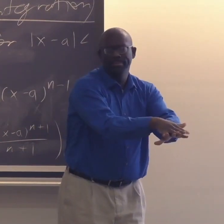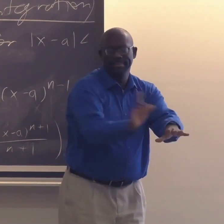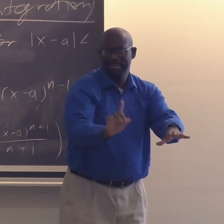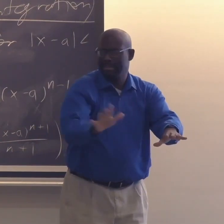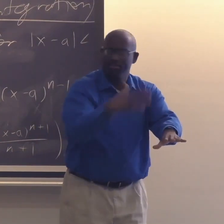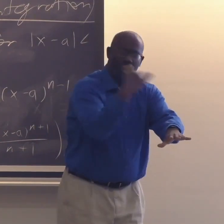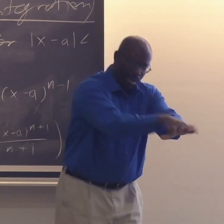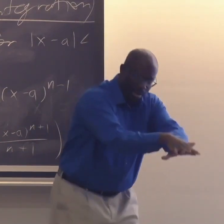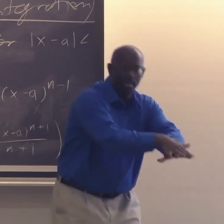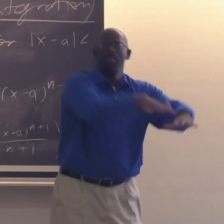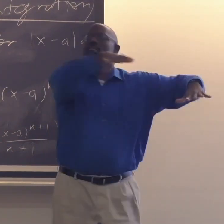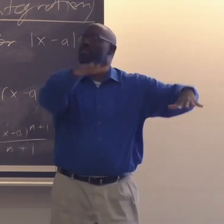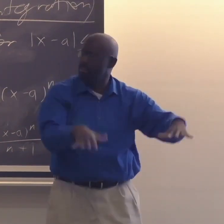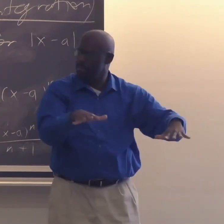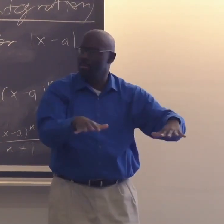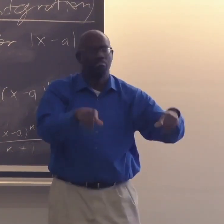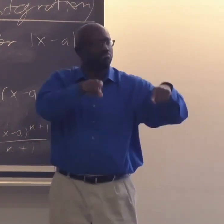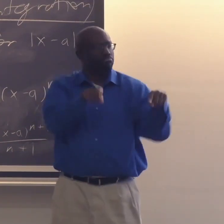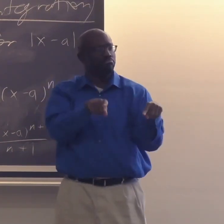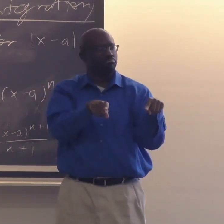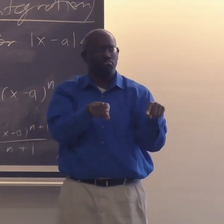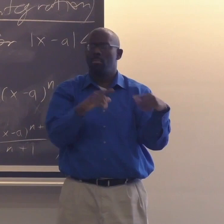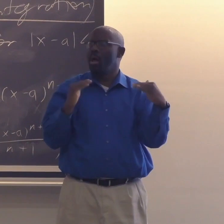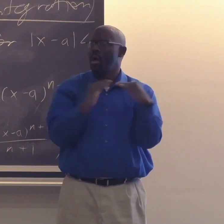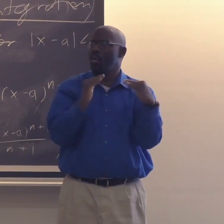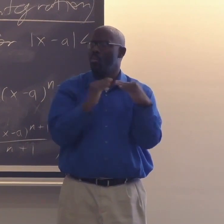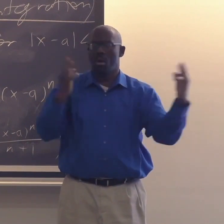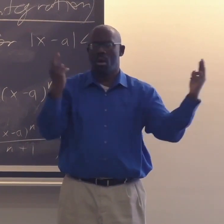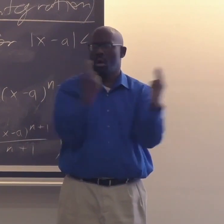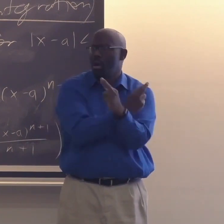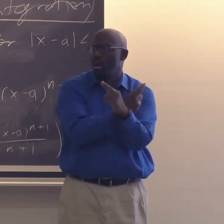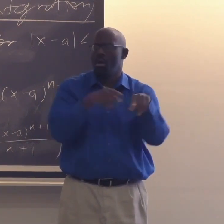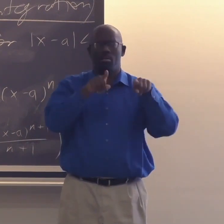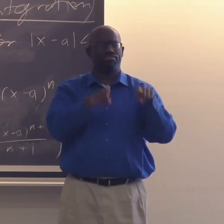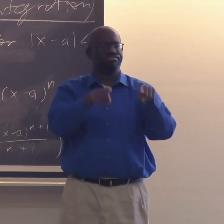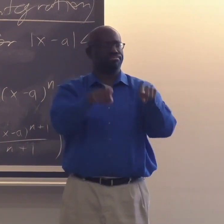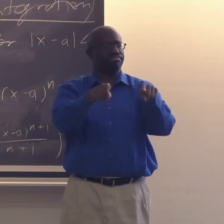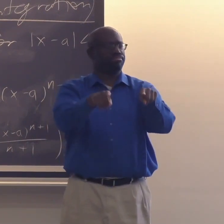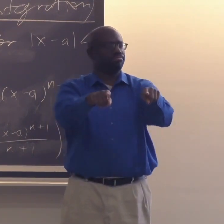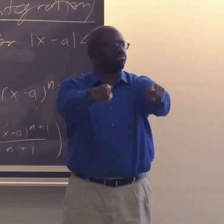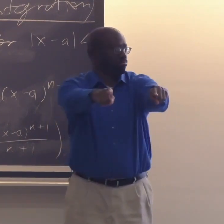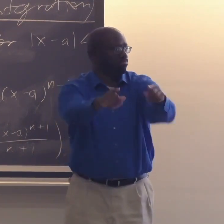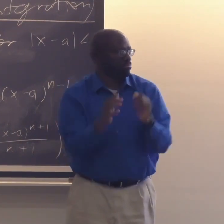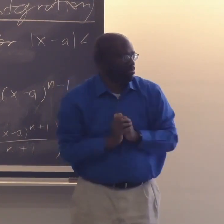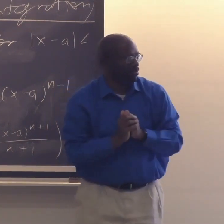You cannot impose your culture on another culture. You have to look at them as equal and have mutual respect.